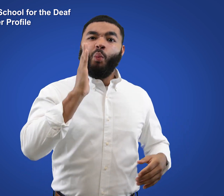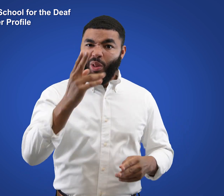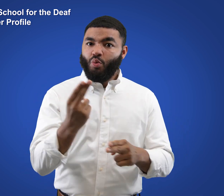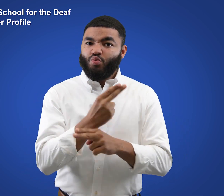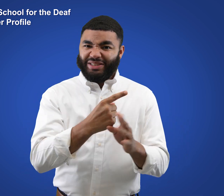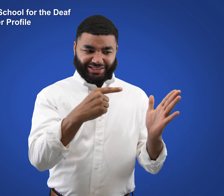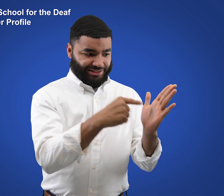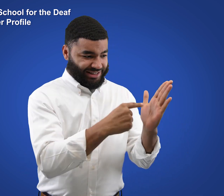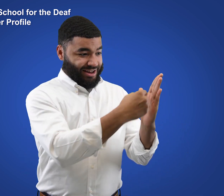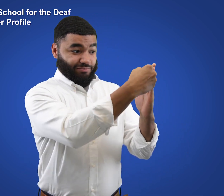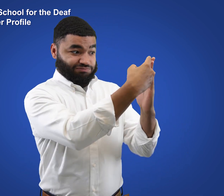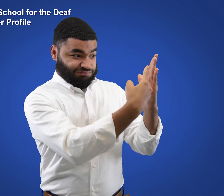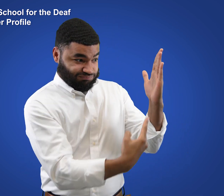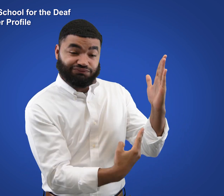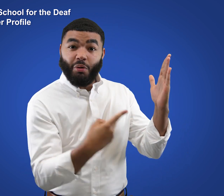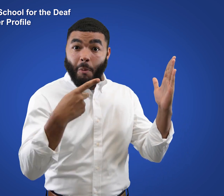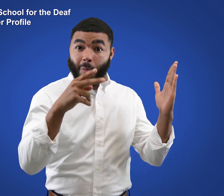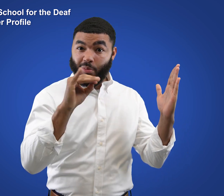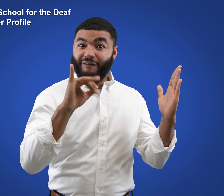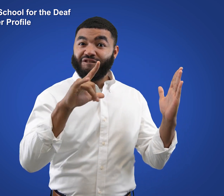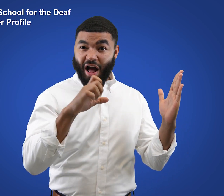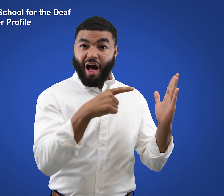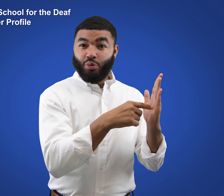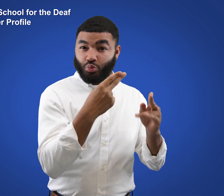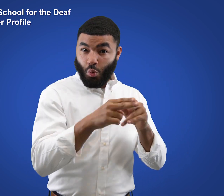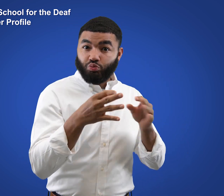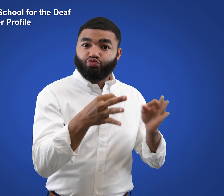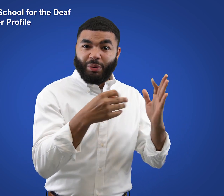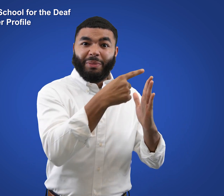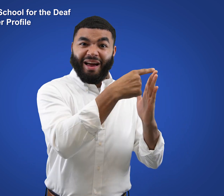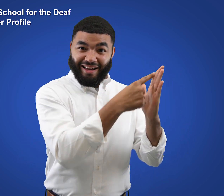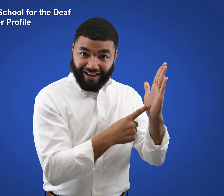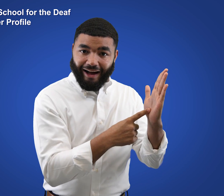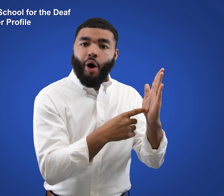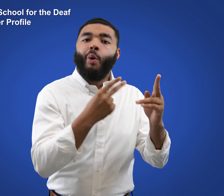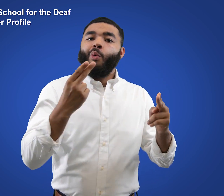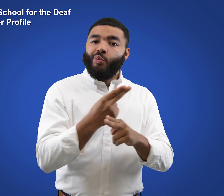will use the Director leader profile and the job description